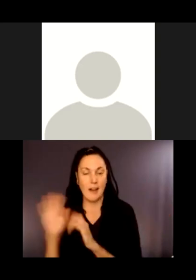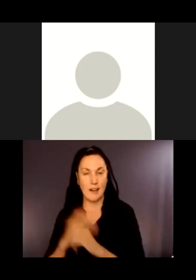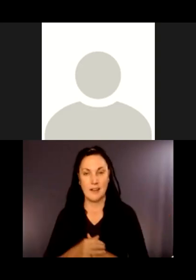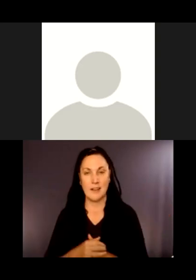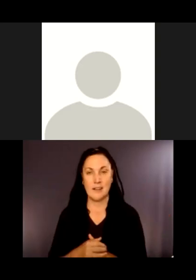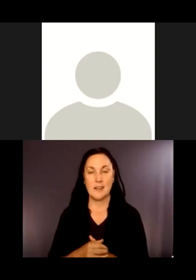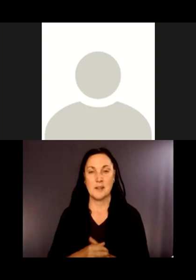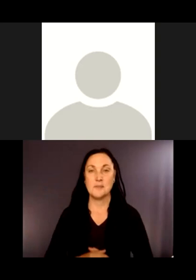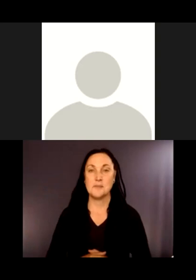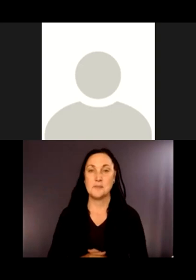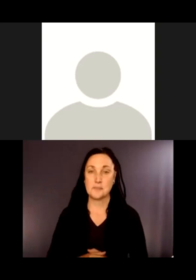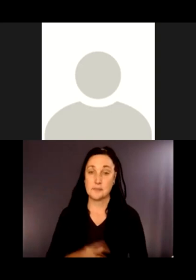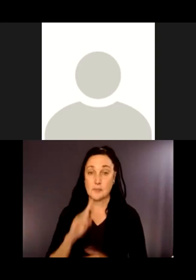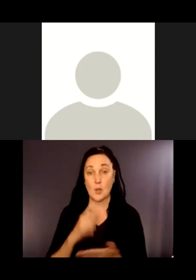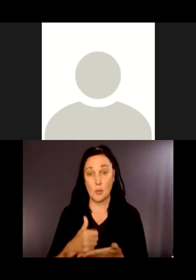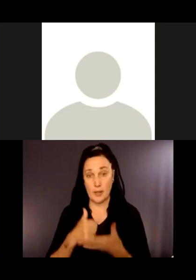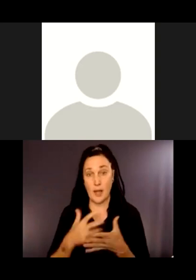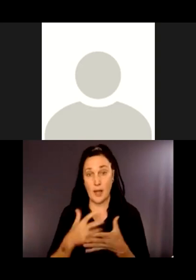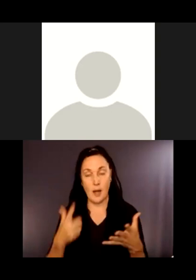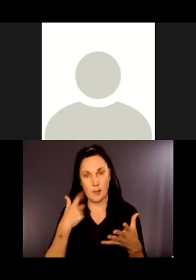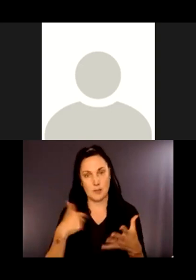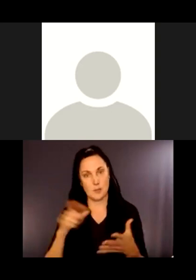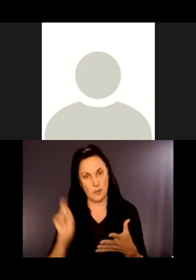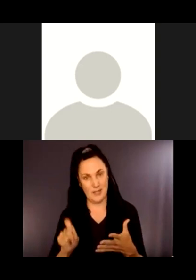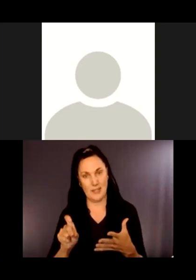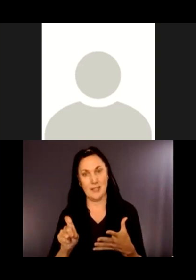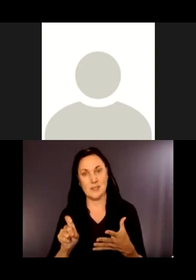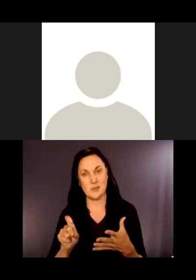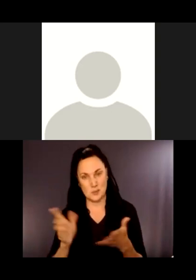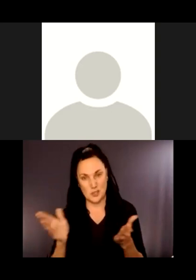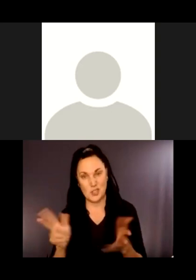And it helps because we do need to get people to protect the stream.